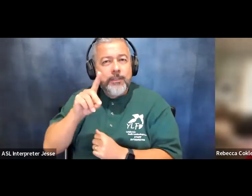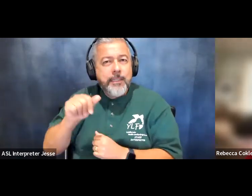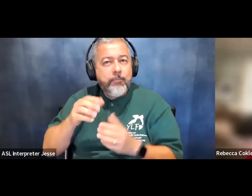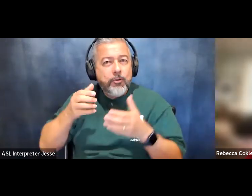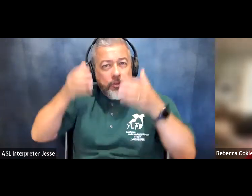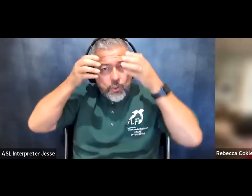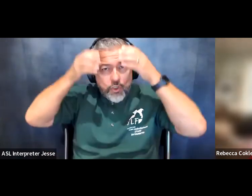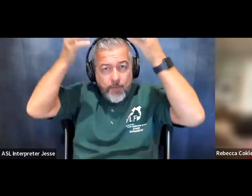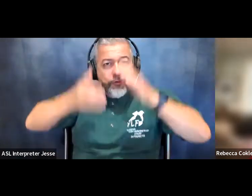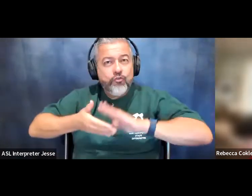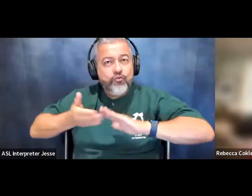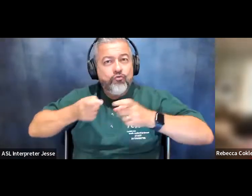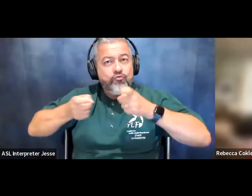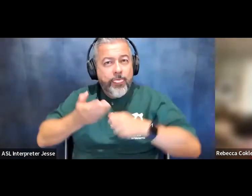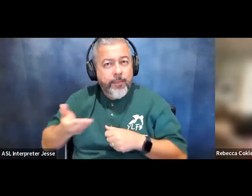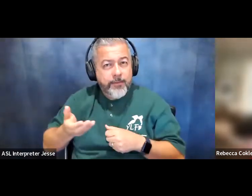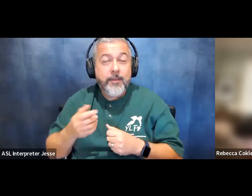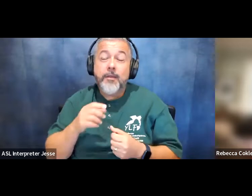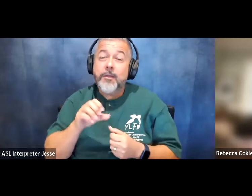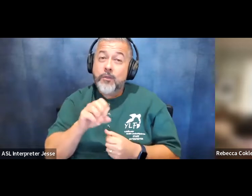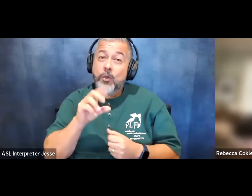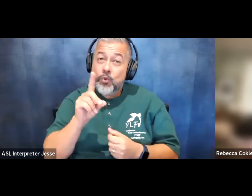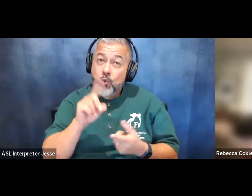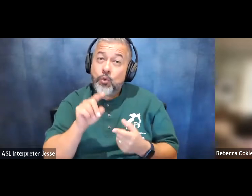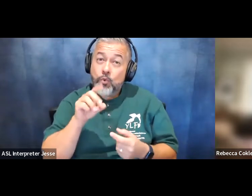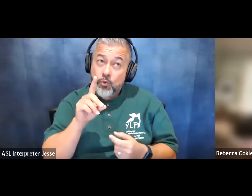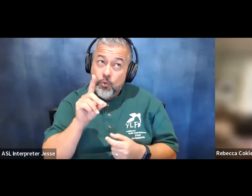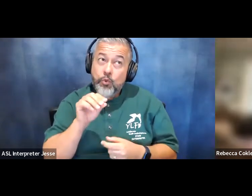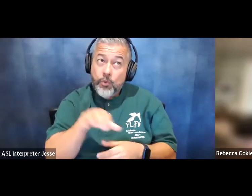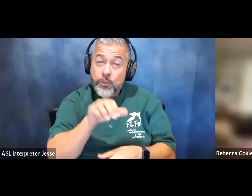so i want you to know that to do this work you don't have to go to go to law school to become